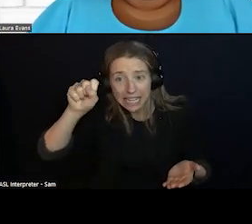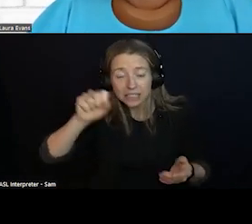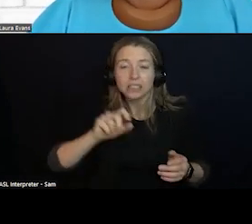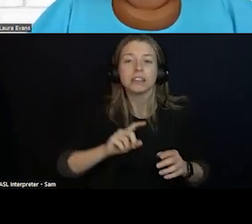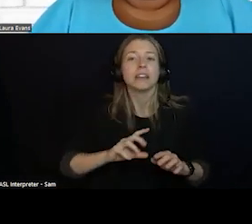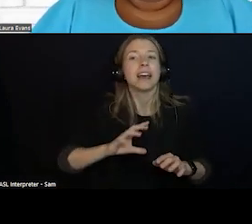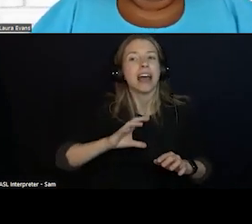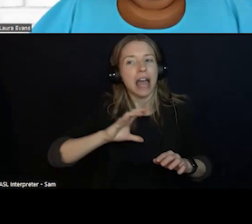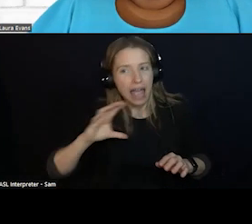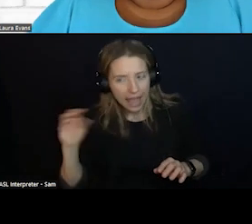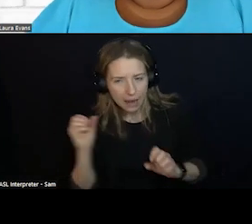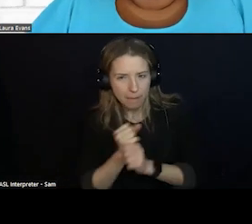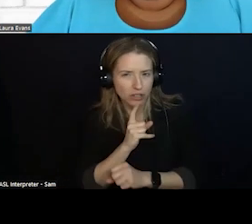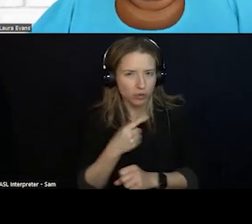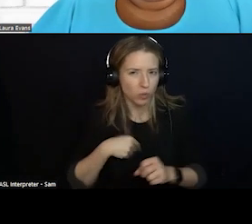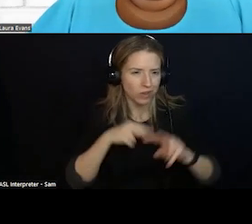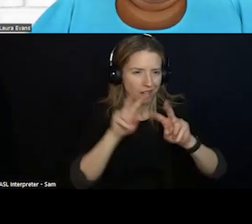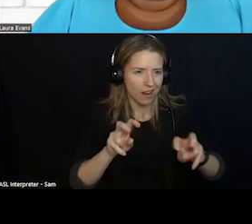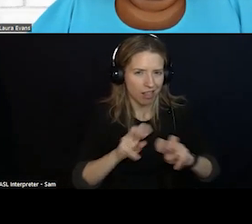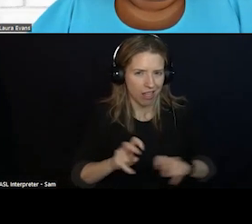EXPECTING SO GOOD ARTICLE. MAKE SURE TO CHECK IT OUT IF YOU HAVE NOT ALREADY.